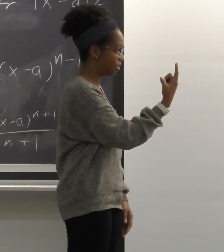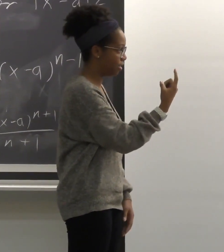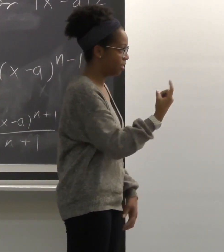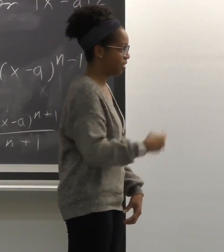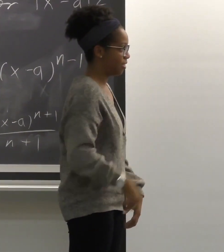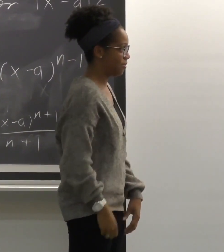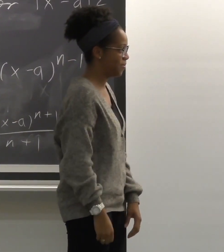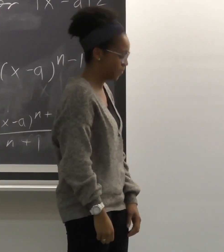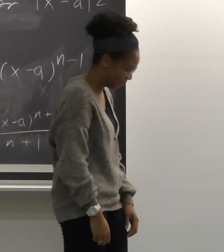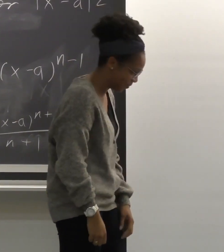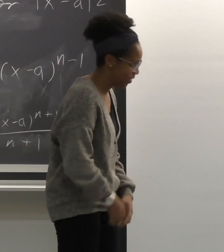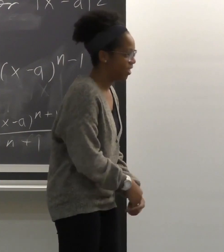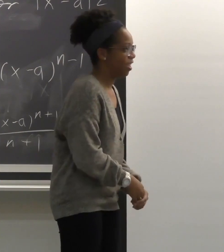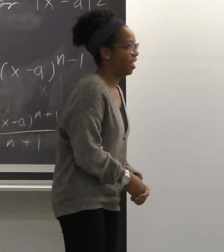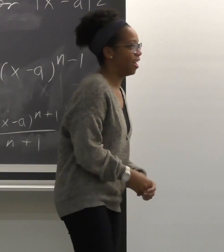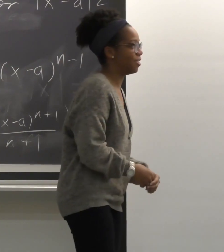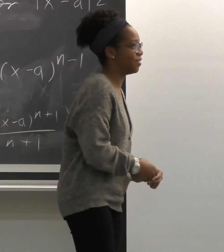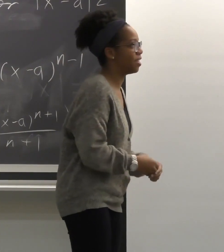I'm an ASL 1 student. All right.